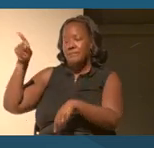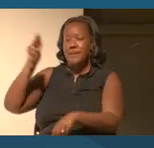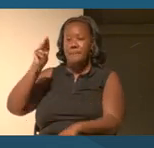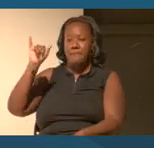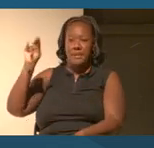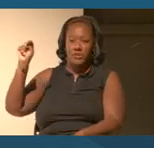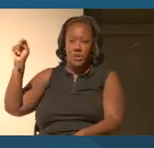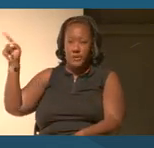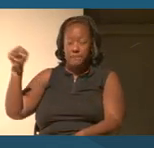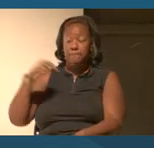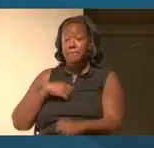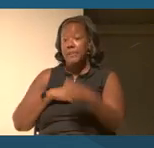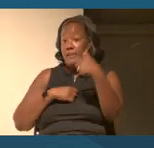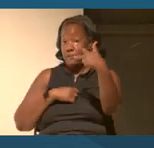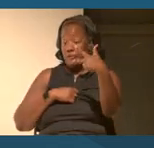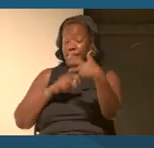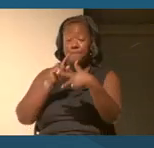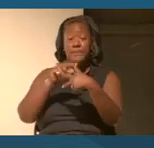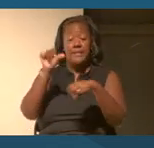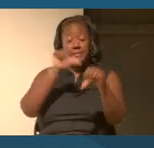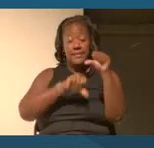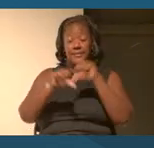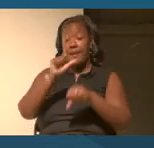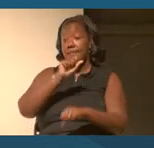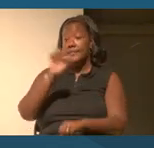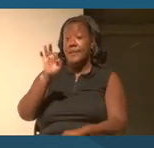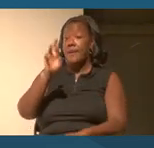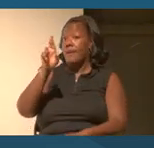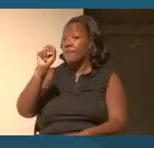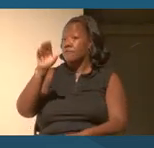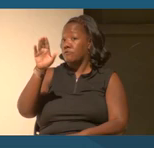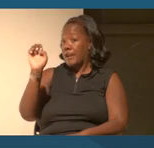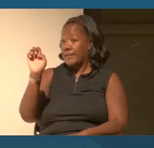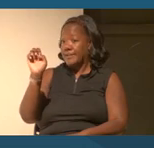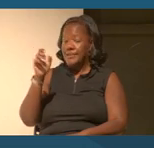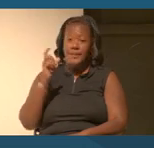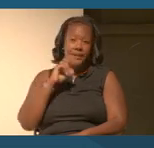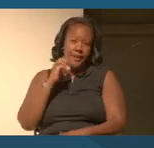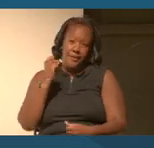There's the science of race, because many scientists will tell you race doesn't exist biologically.